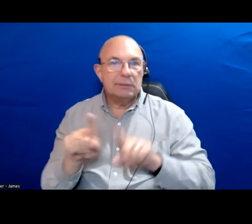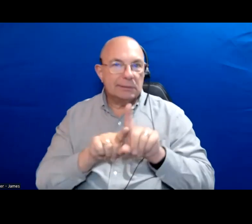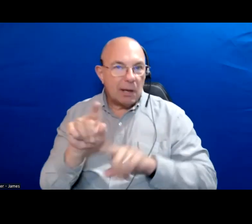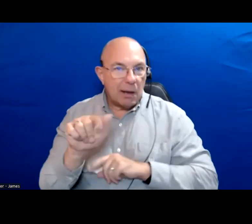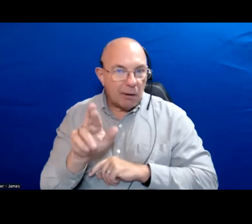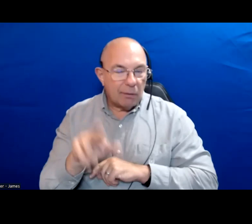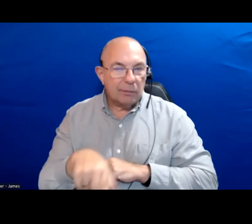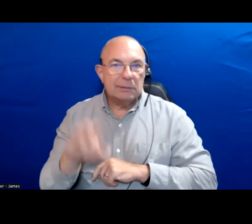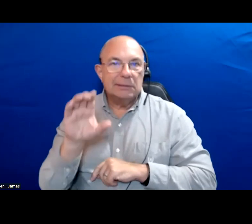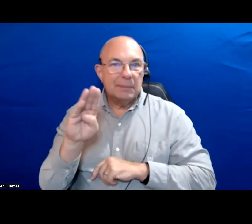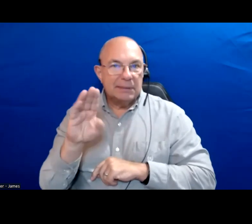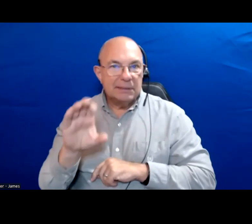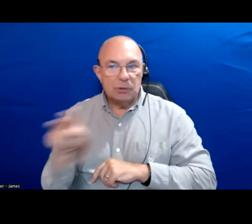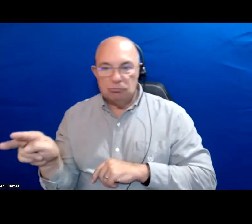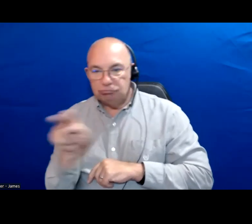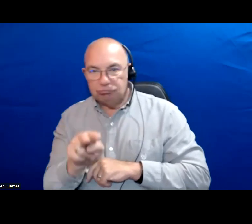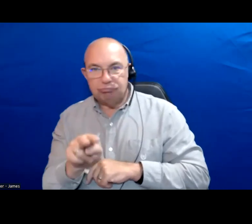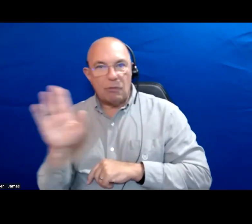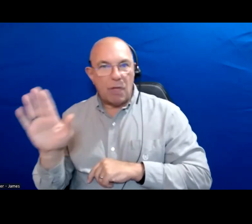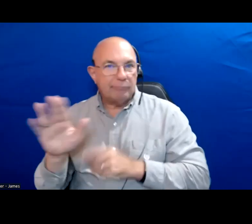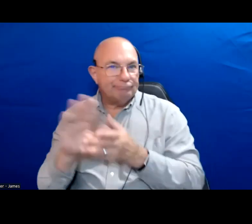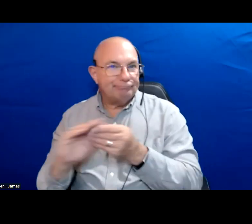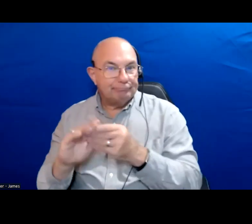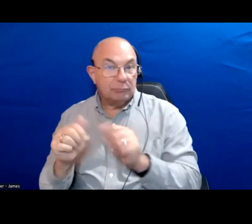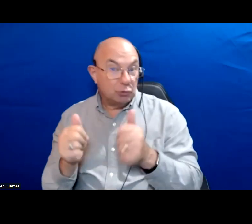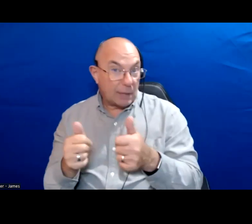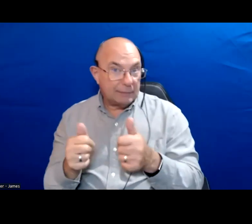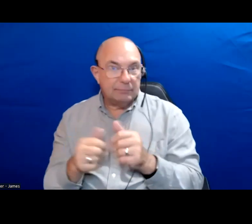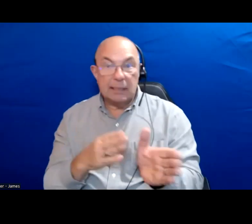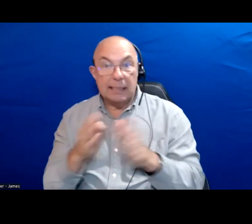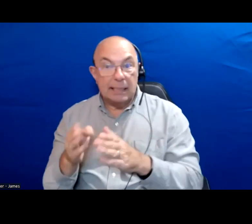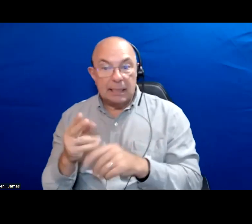and others that you can turn to for the specifics. That is great, Heather what are you listening for?